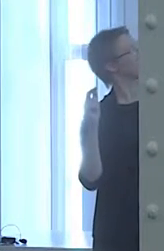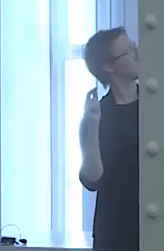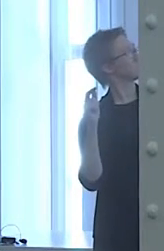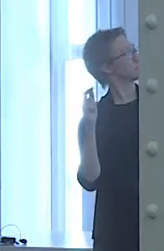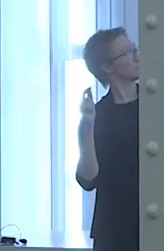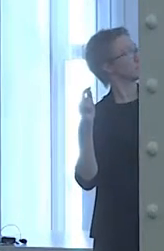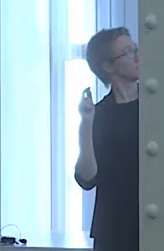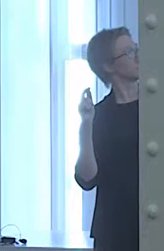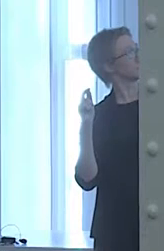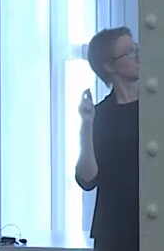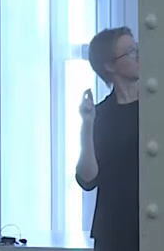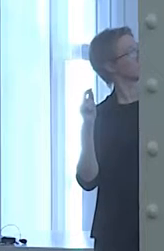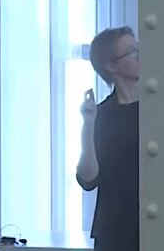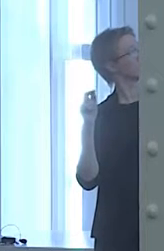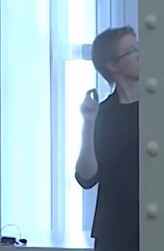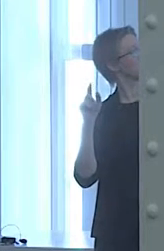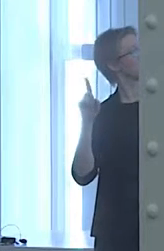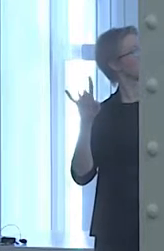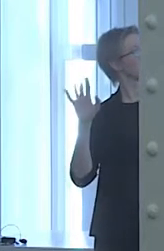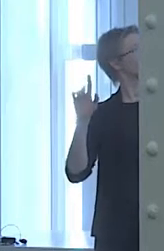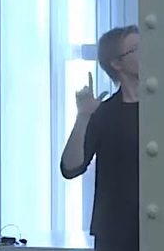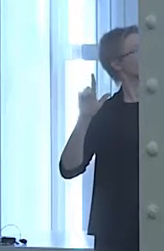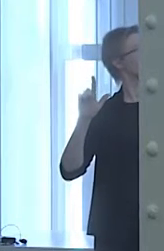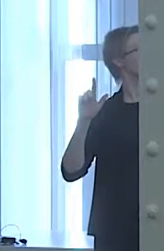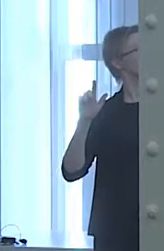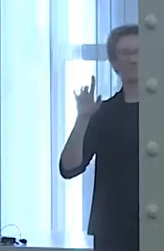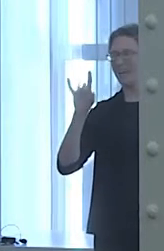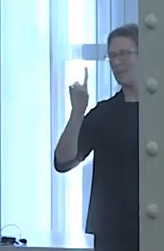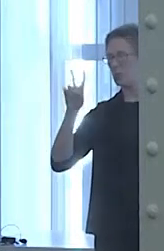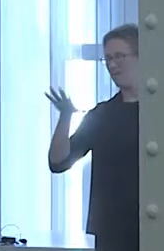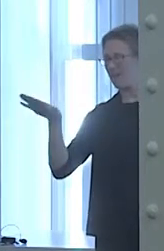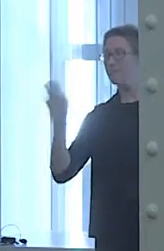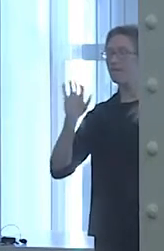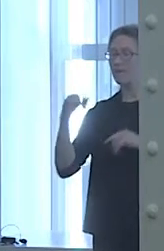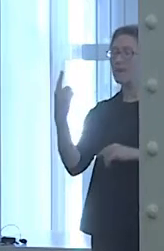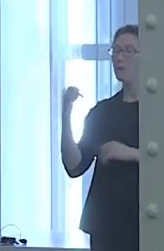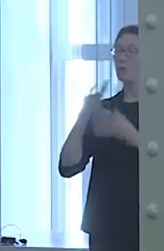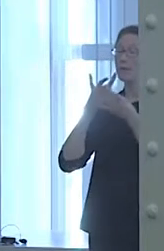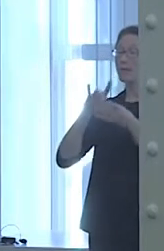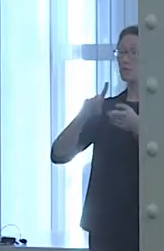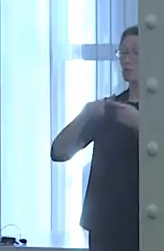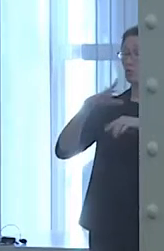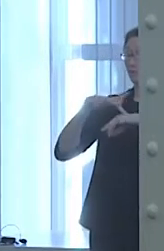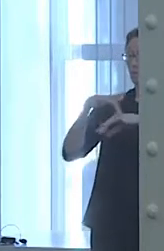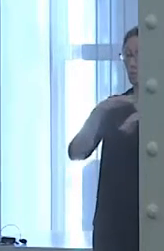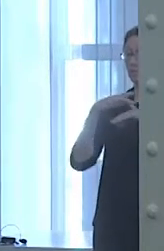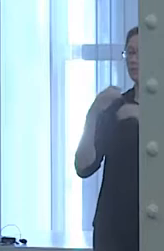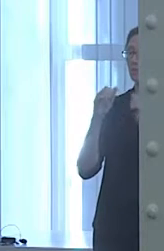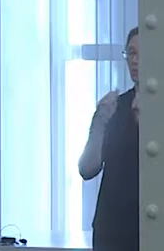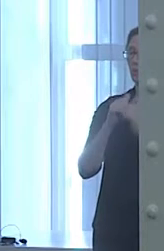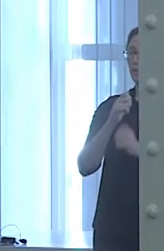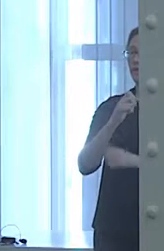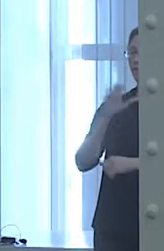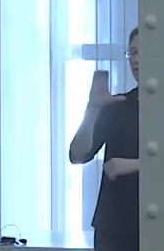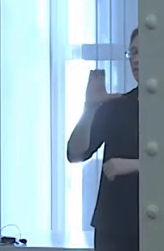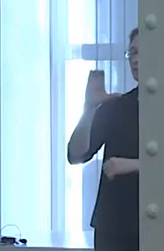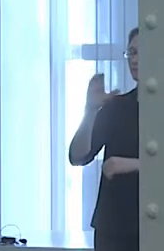It's 24 Asian LifeNet Hotline where they can connect you to resources in Cantonese, Mandarin, Japanese, and other languages.